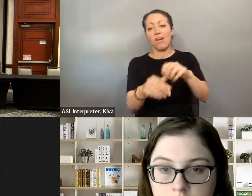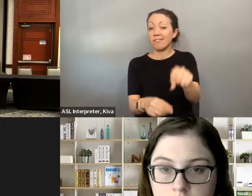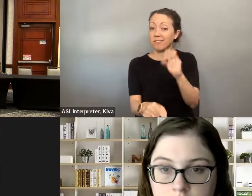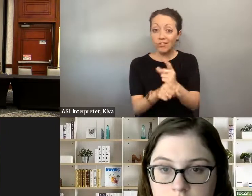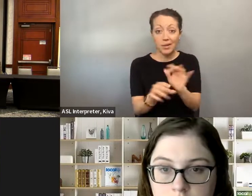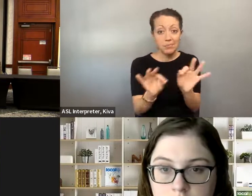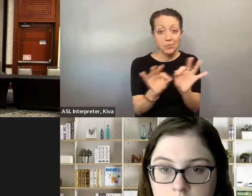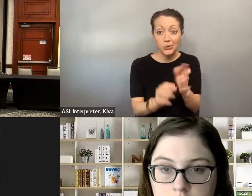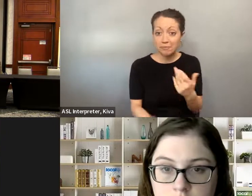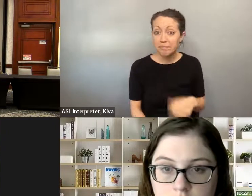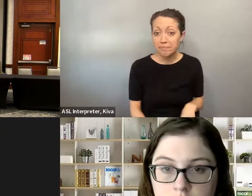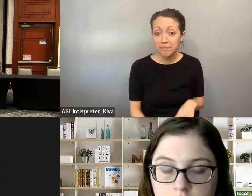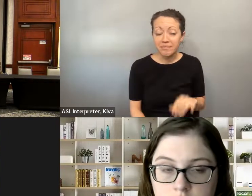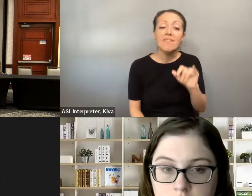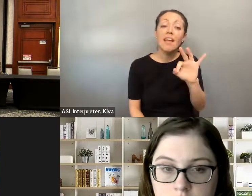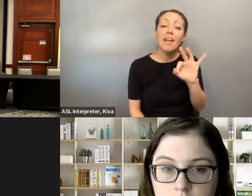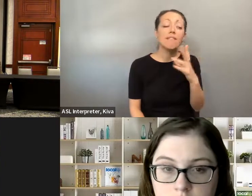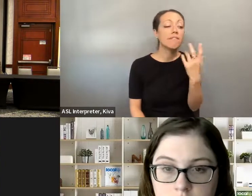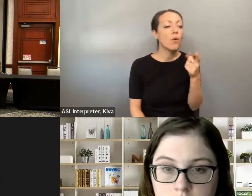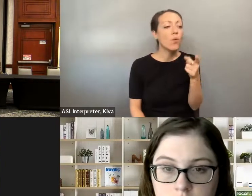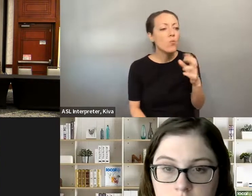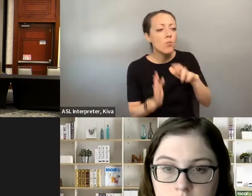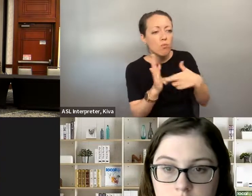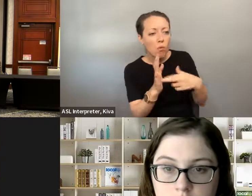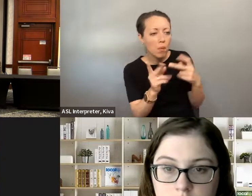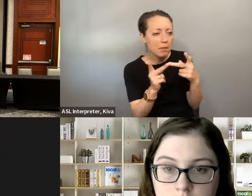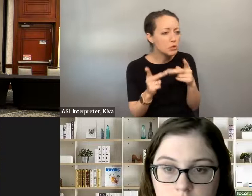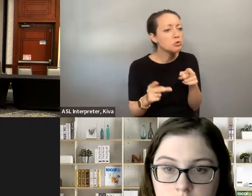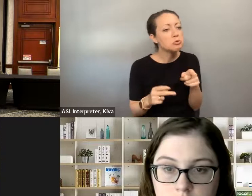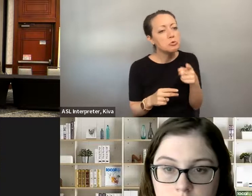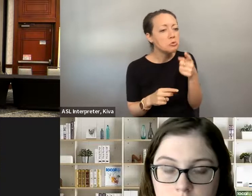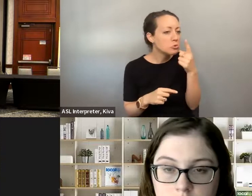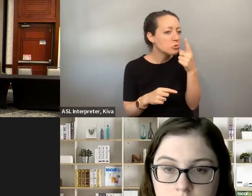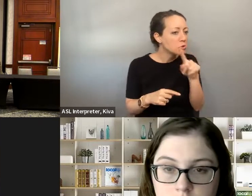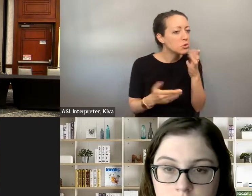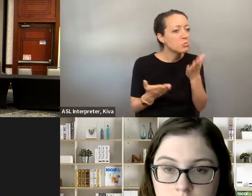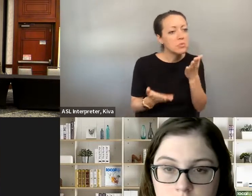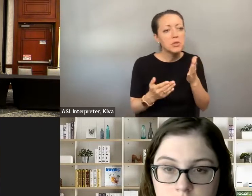is Caroline I echo what was said by both Natalie and Kara. This is Carolyn! I echo what was said by both narrow Natalie and Kara, as was also mentioned, volunteering being involved with as many things or as possible. As was also mentioned, volunteering, being involved